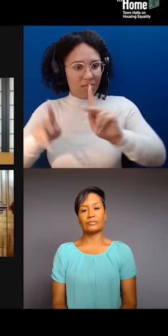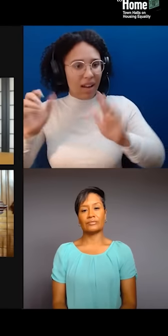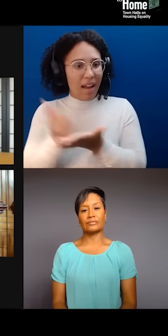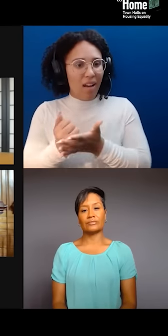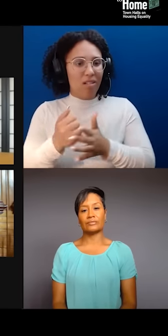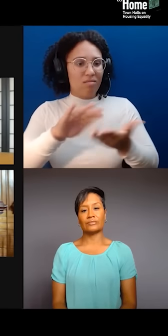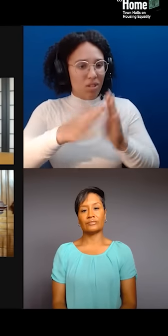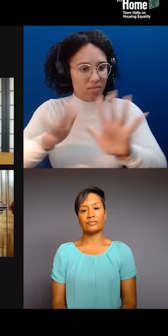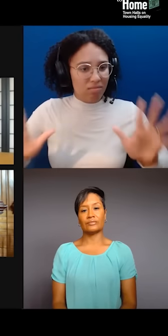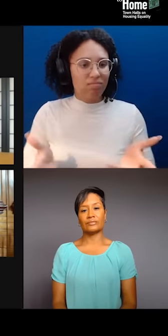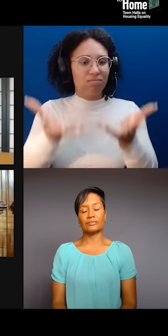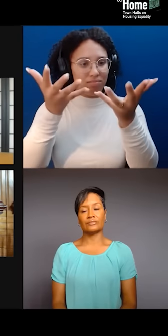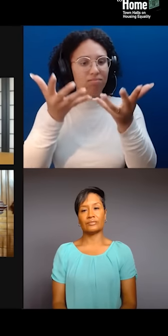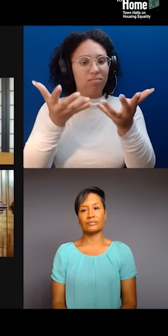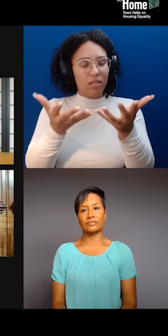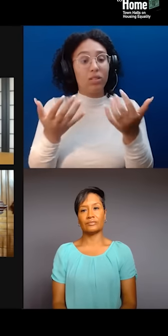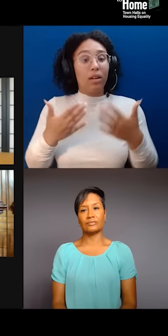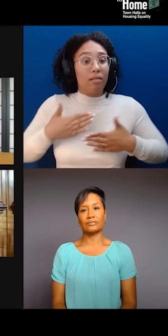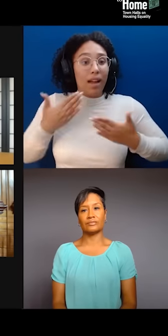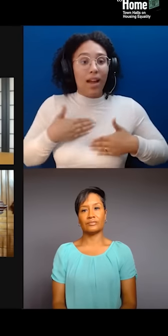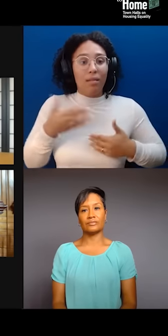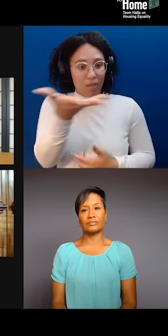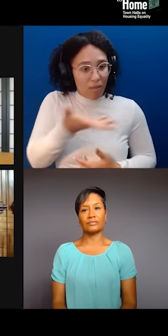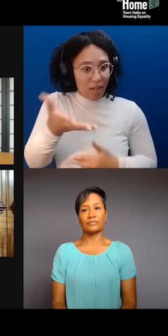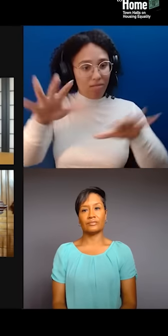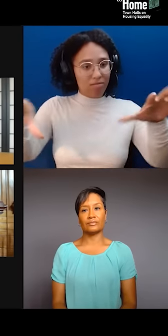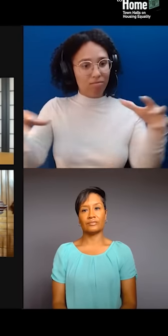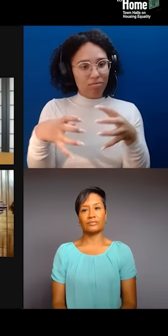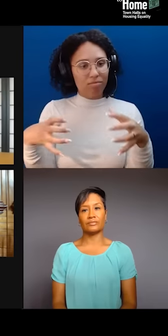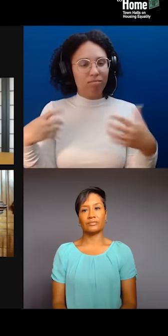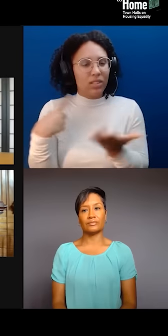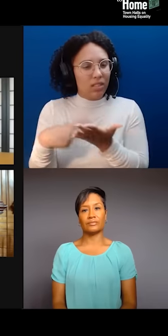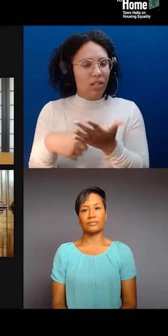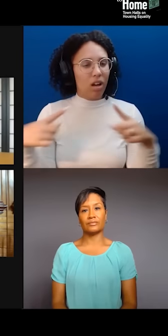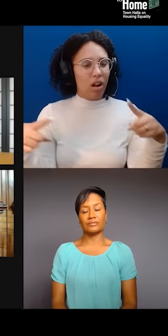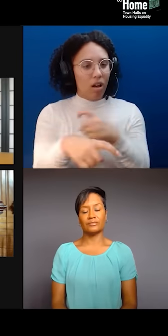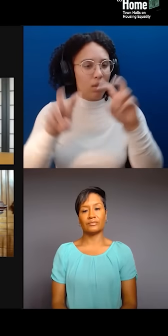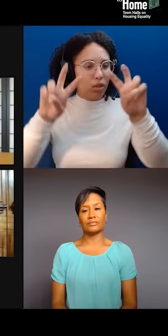to discuss these complex issues of culture and displacement. Betty and Ron,